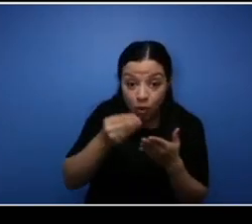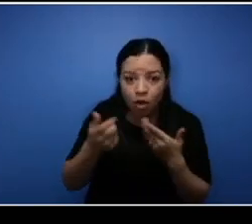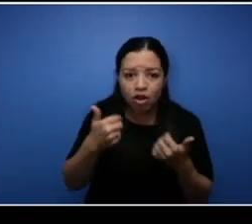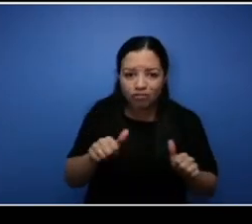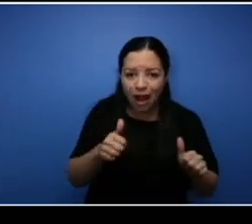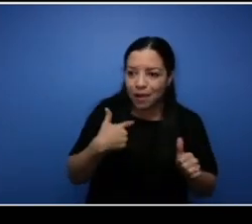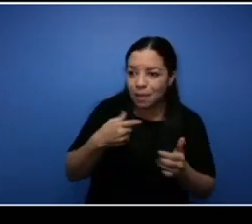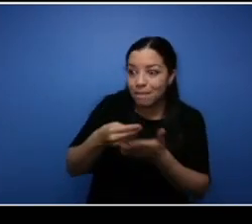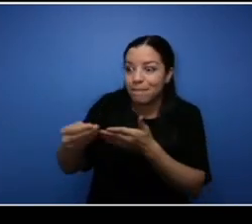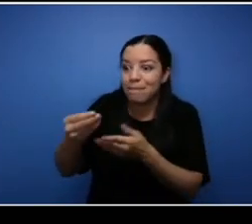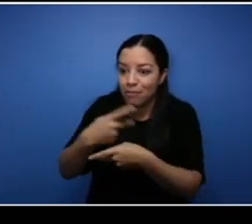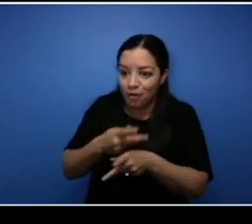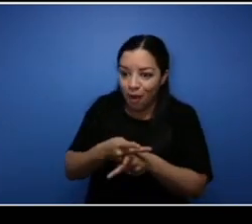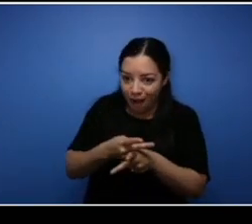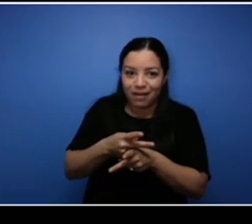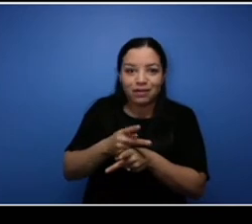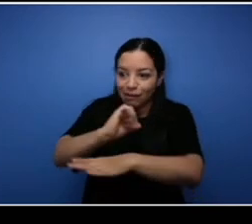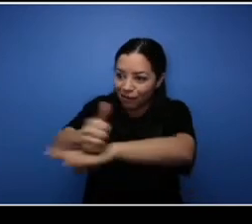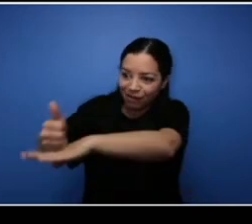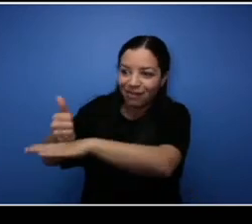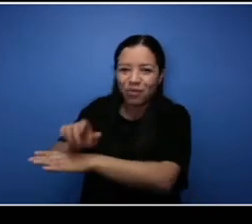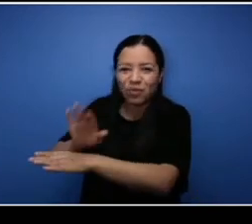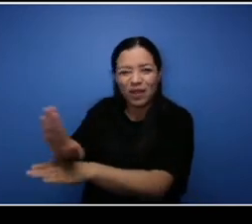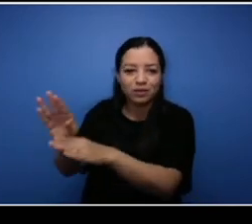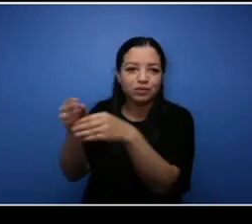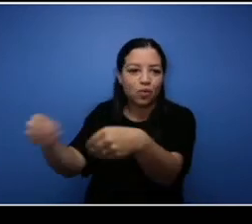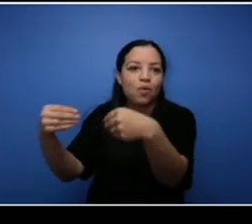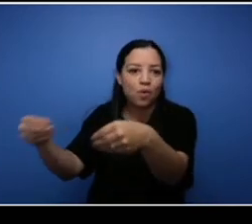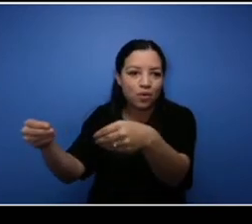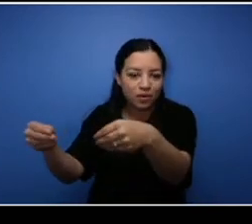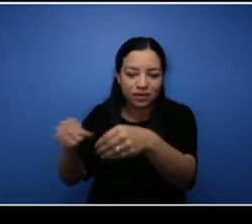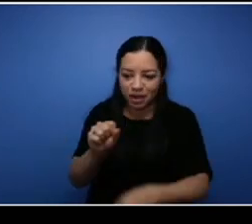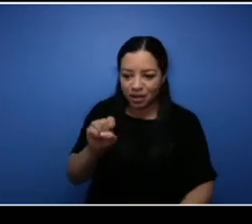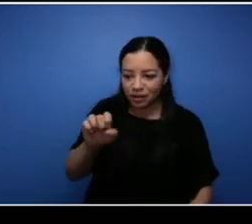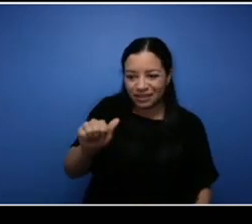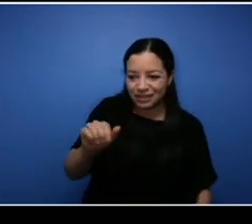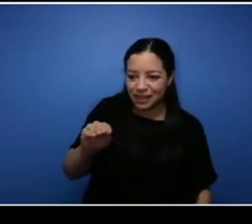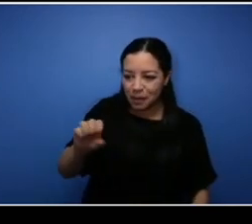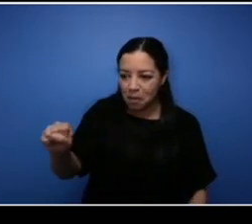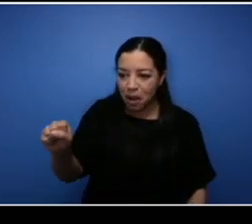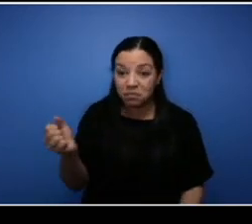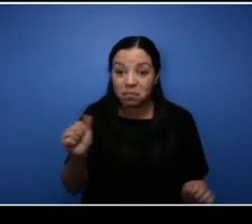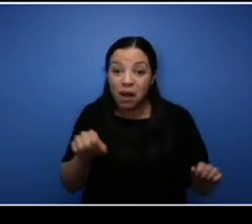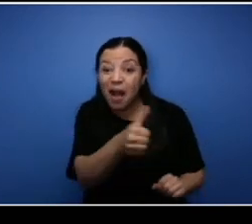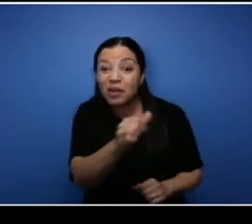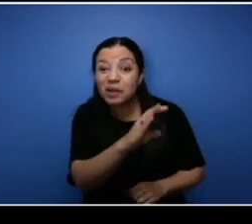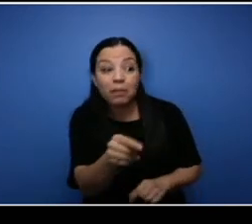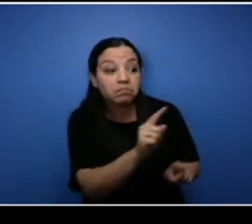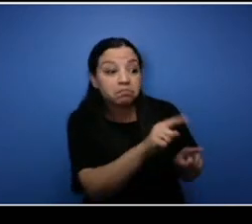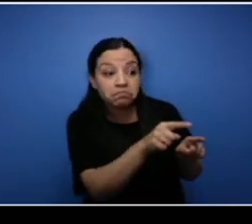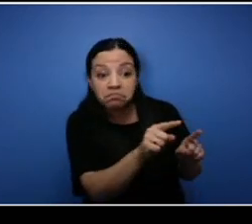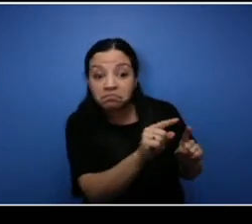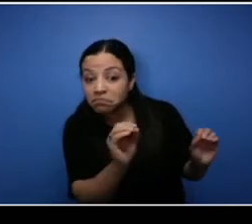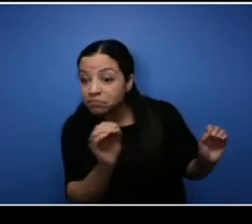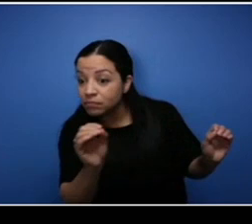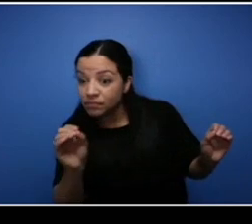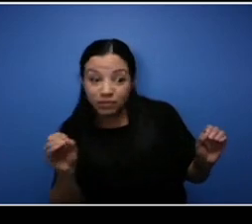um I feel with Sea Moss there's no one else doing it. We found out that you know we're